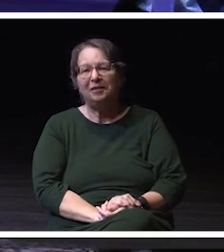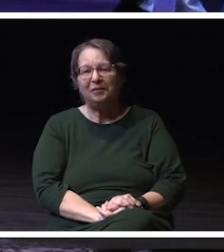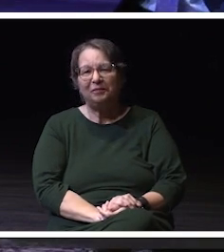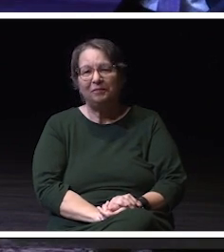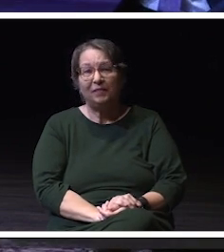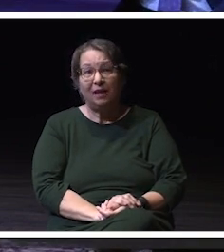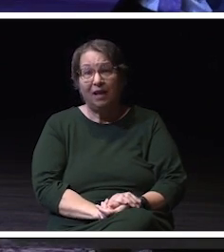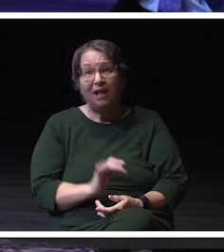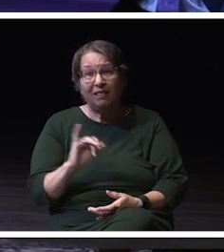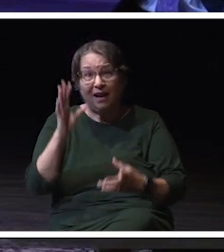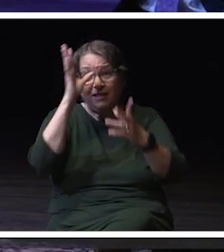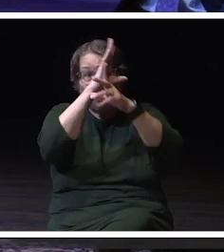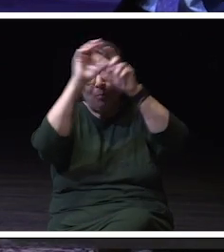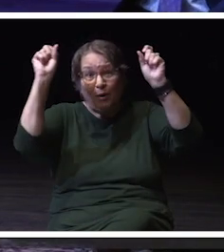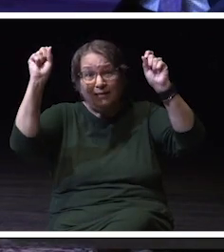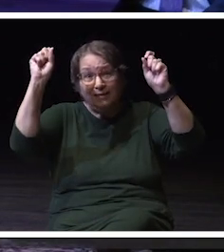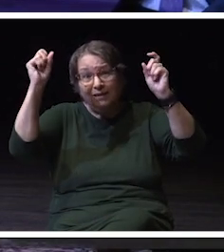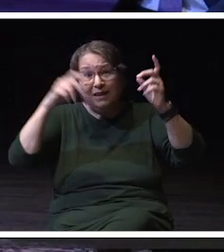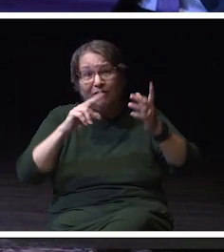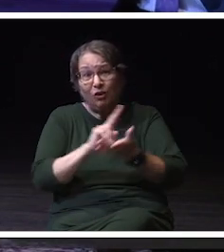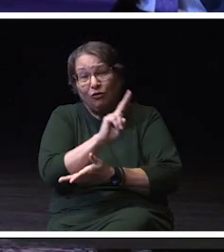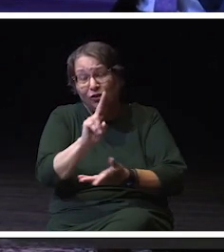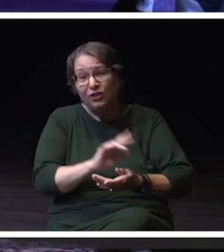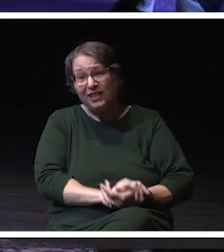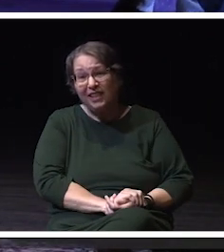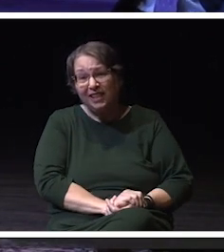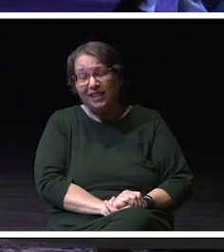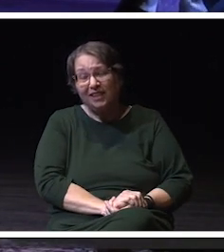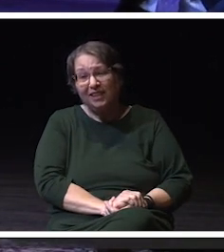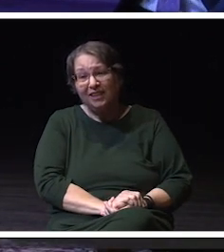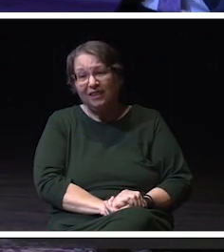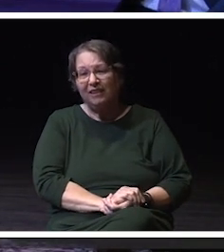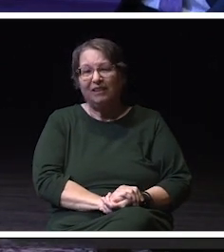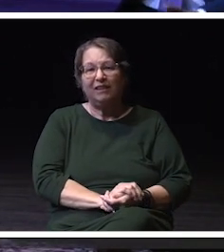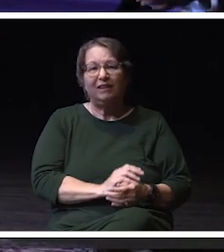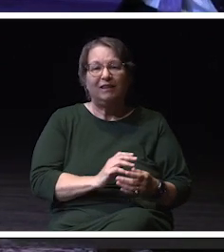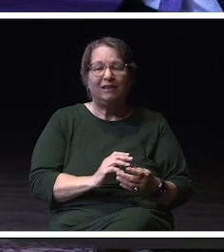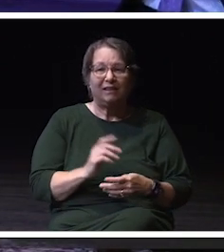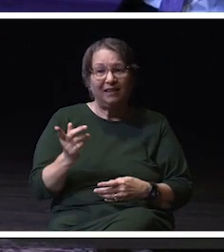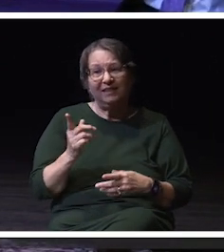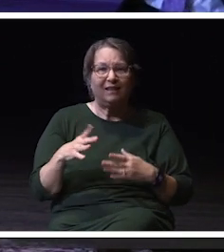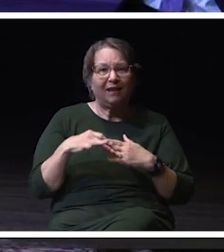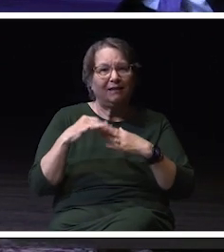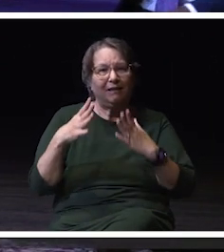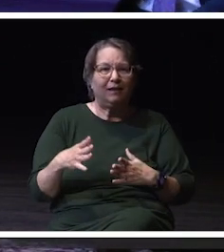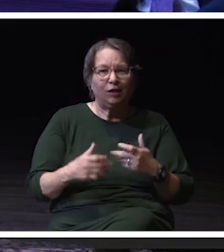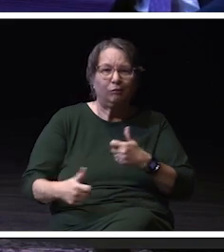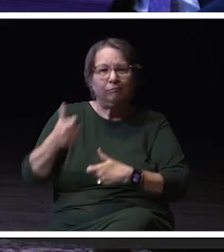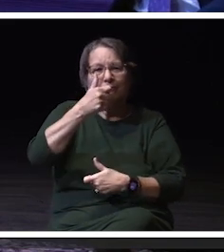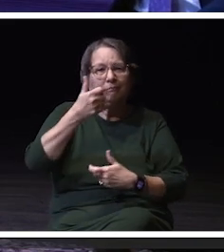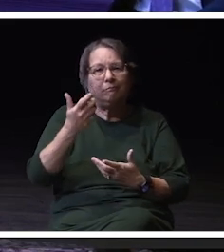think about the principle like, however you want to say, like the big person at the campus,